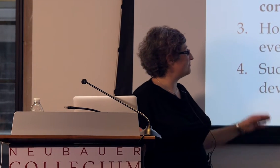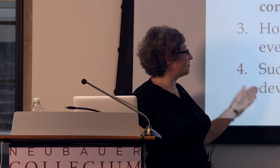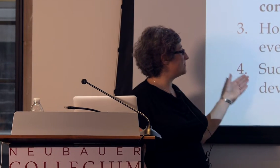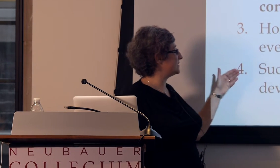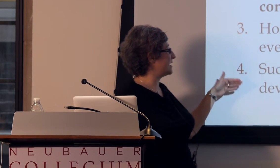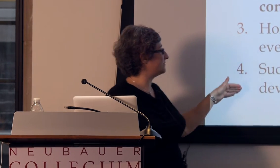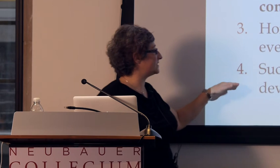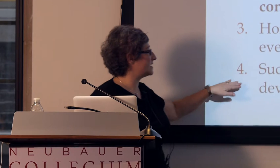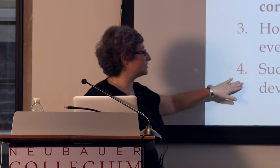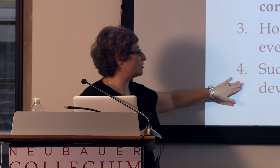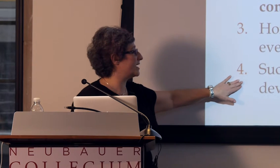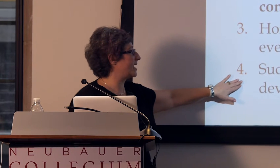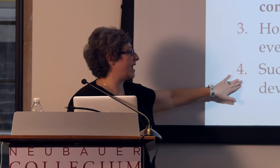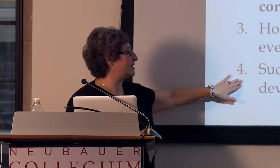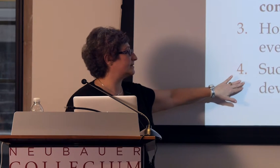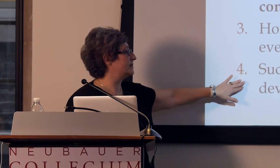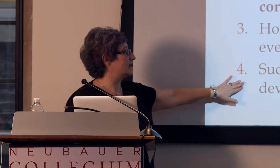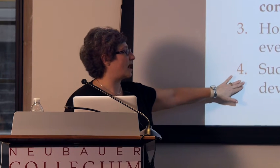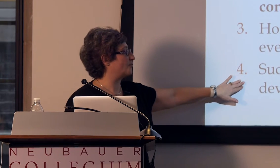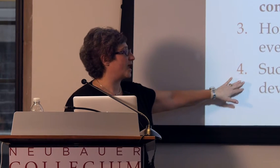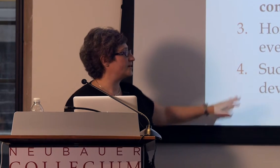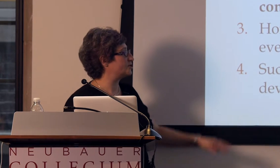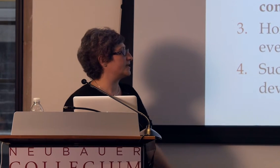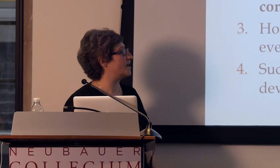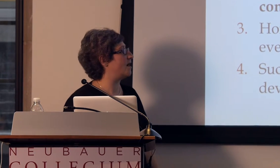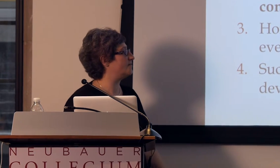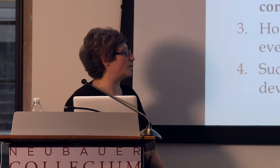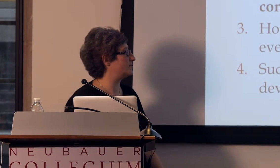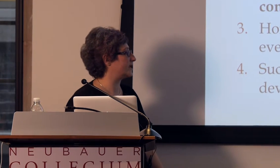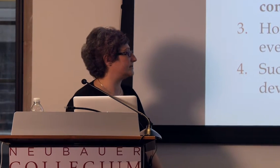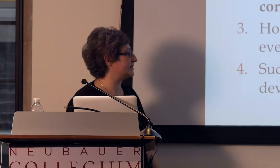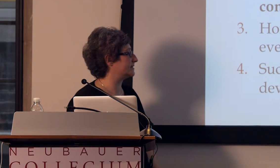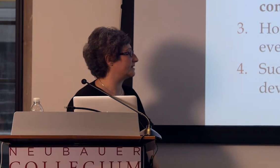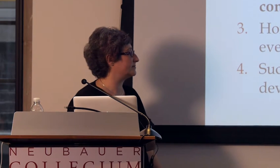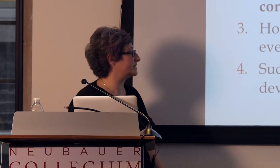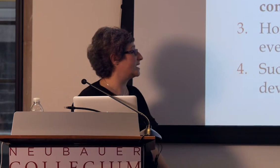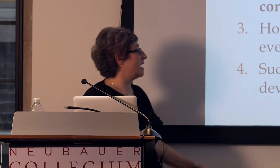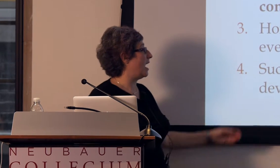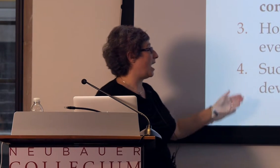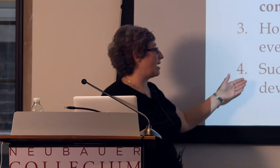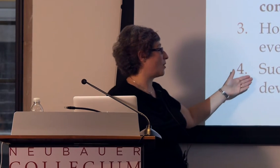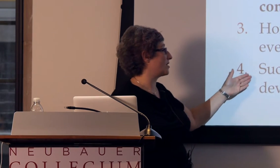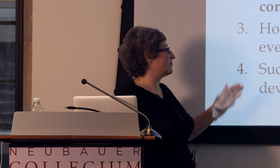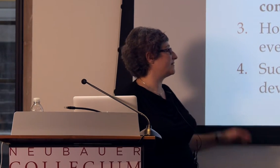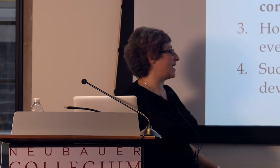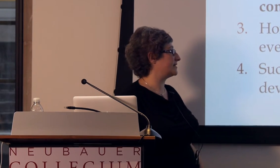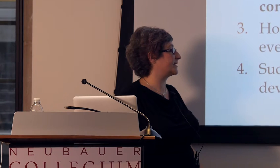And then from the set of studies looking at comprehension of homesign systems, I'm arguing that